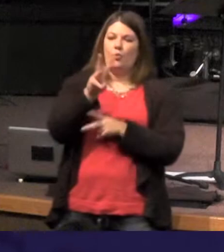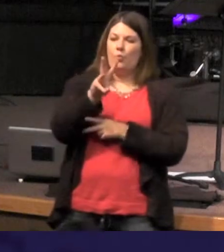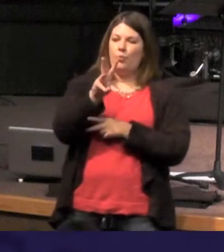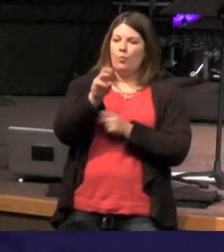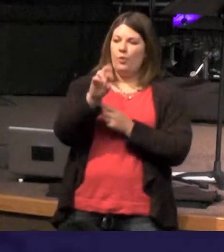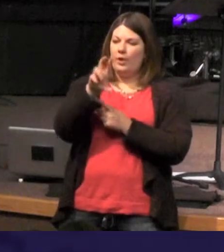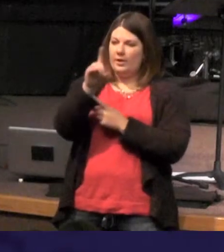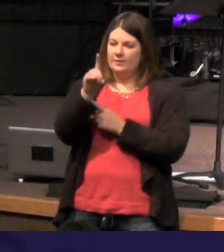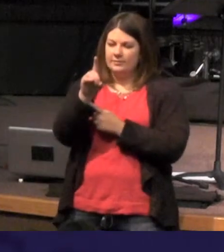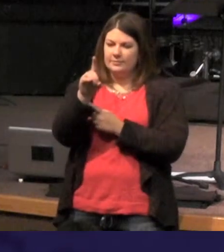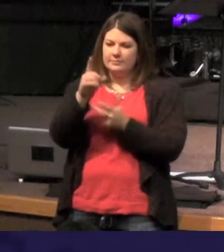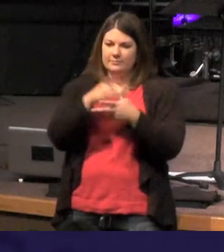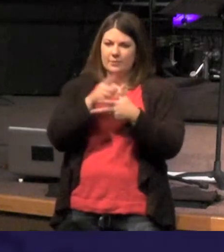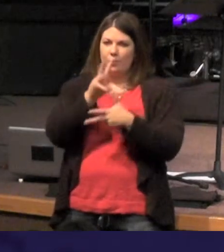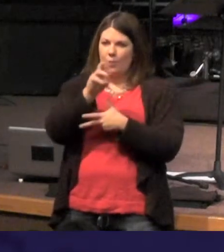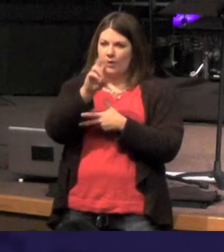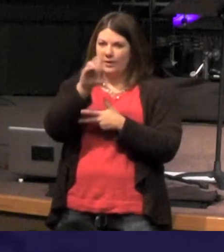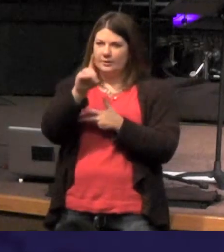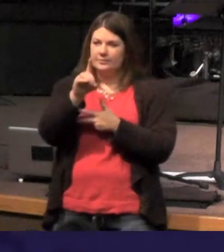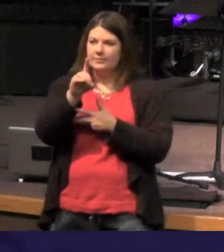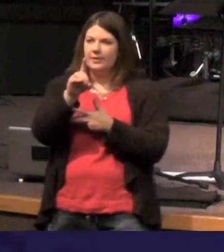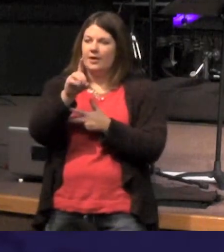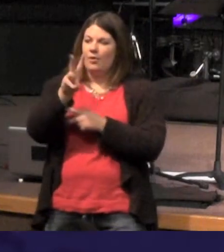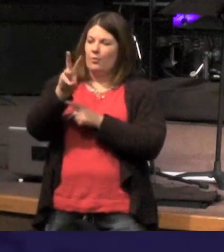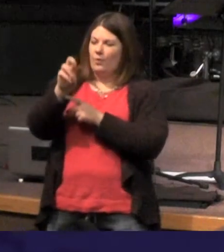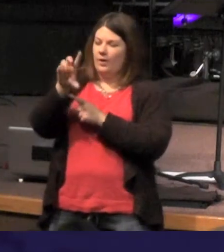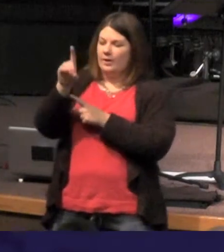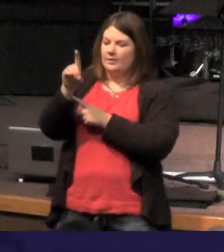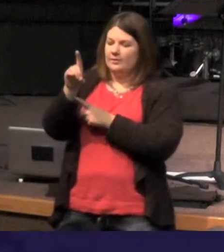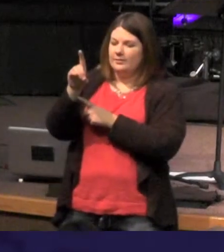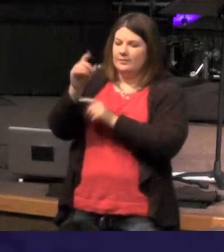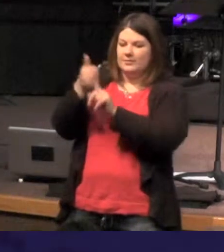when when we get here to the Word - the Word is Jesus